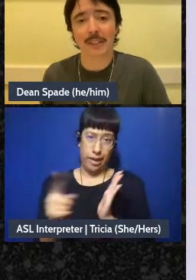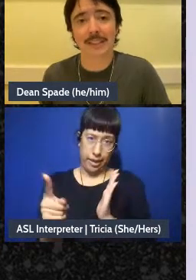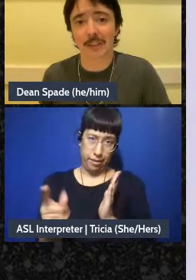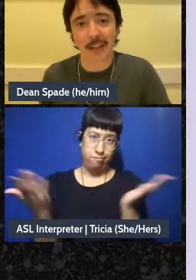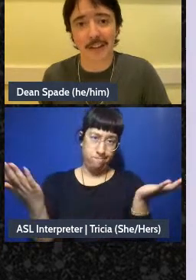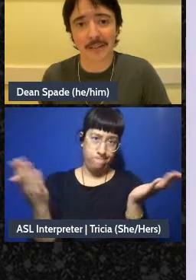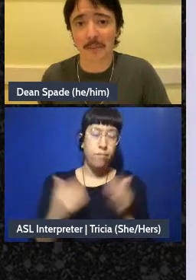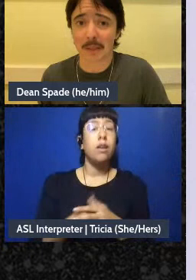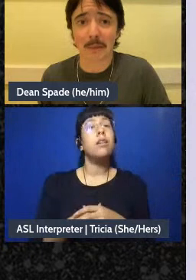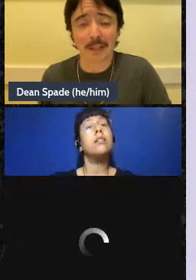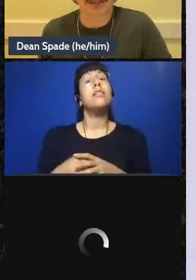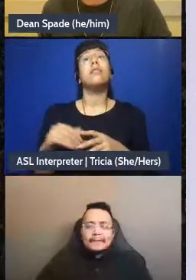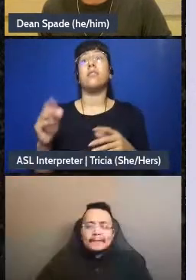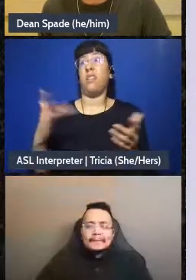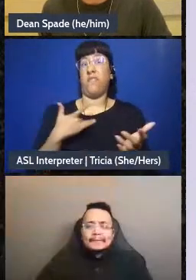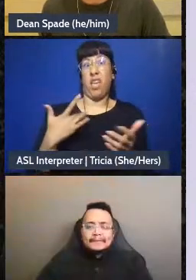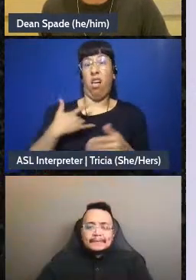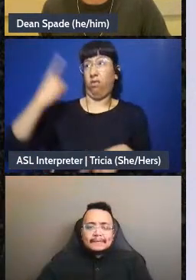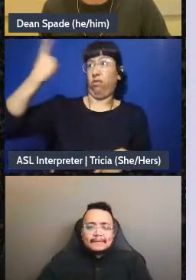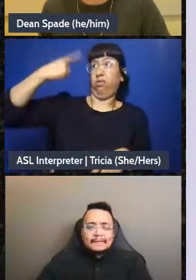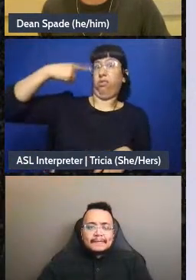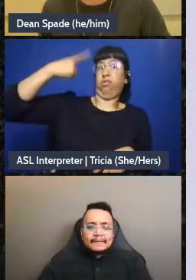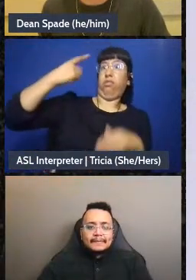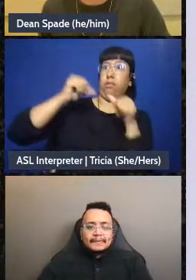going to stick around if they're being bossed around to do work in a way that they don't think